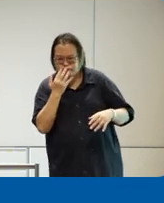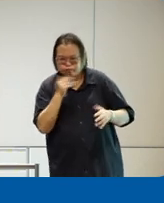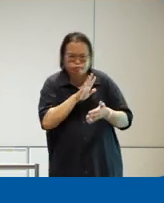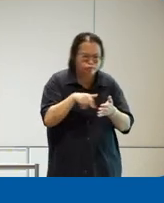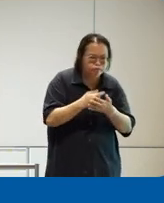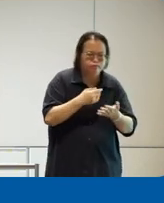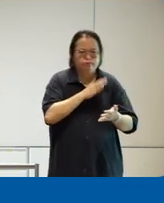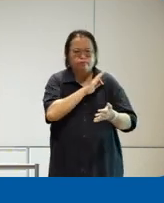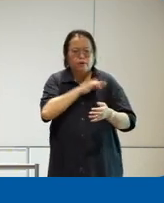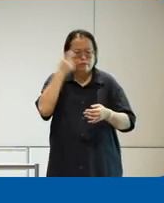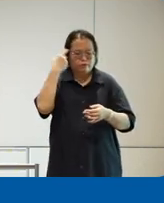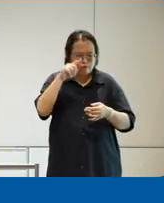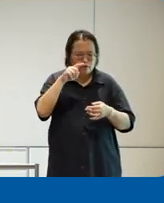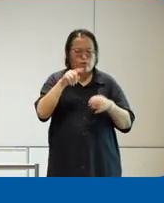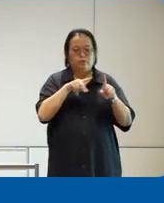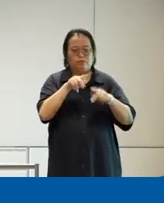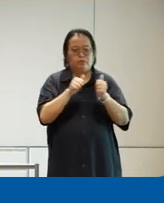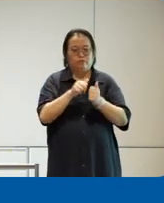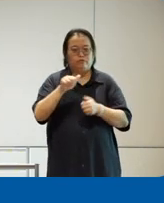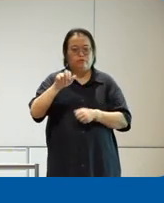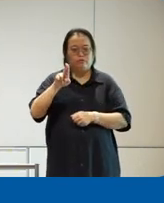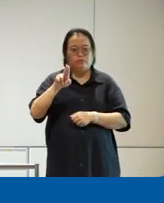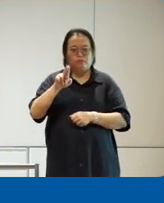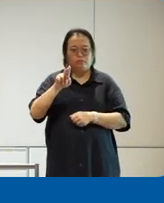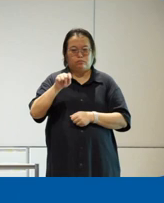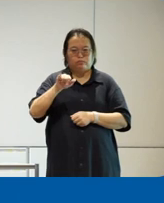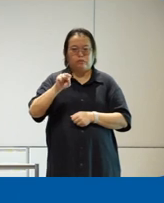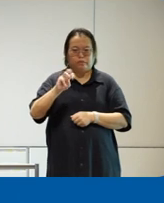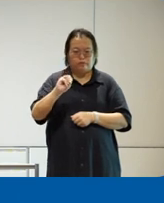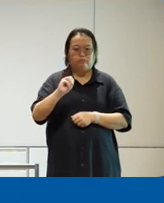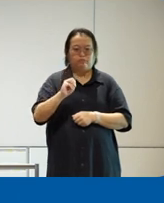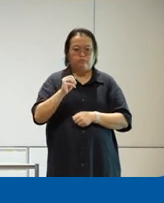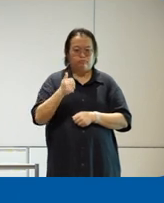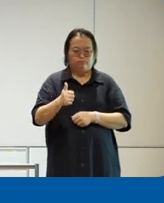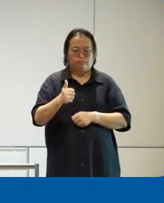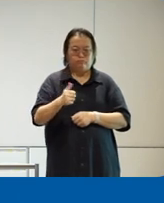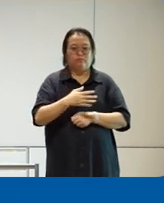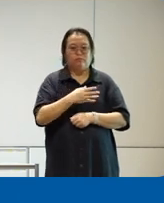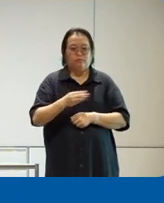exist in Windows 11 let me not spend too much time let me quickly run a video which will give